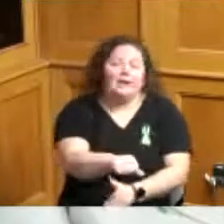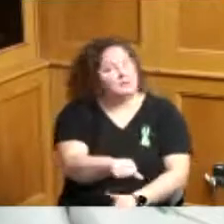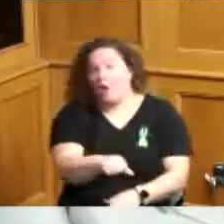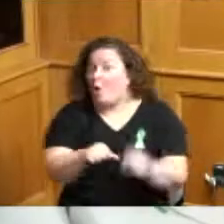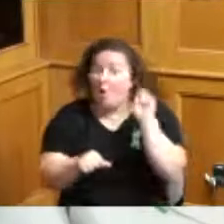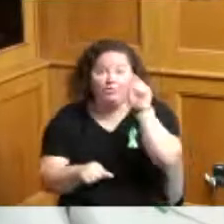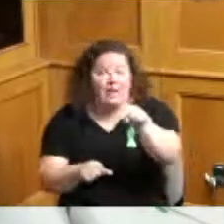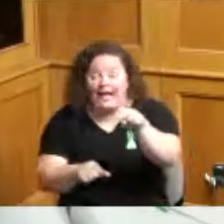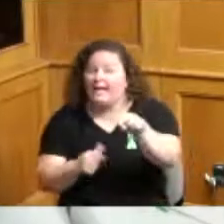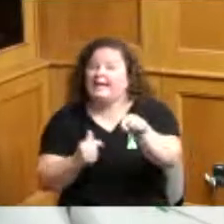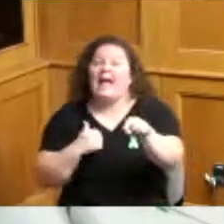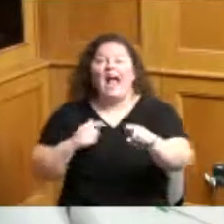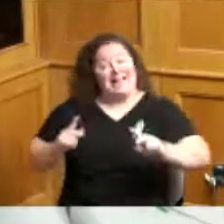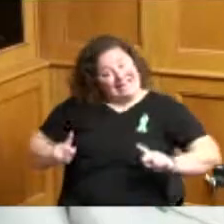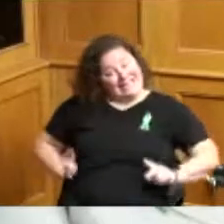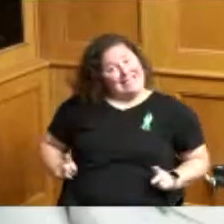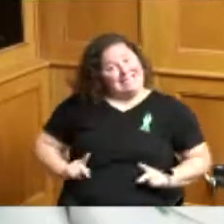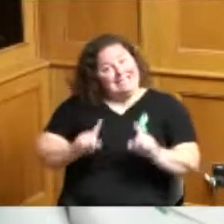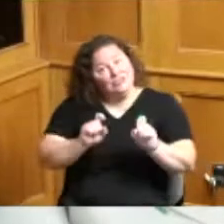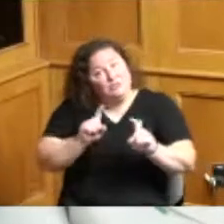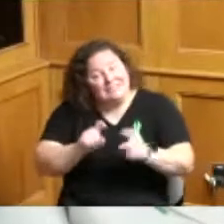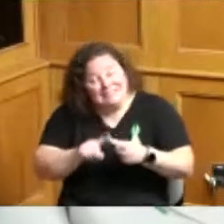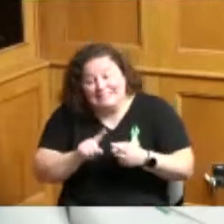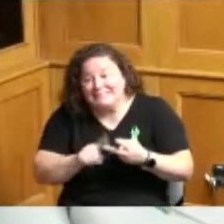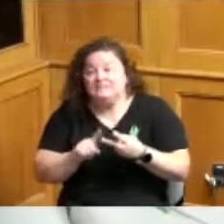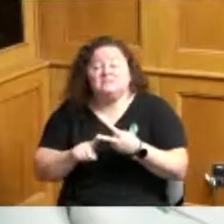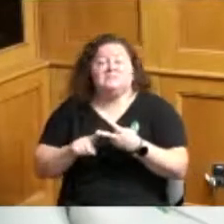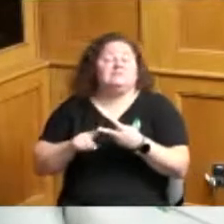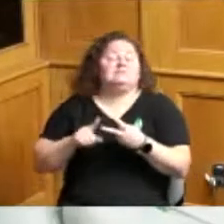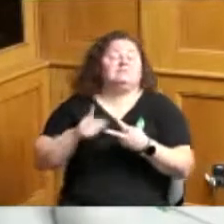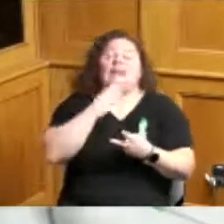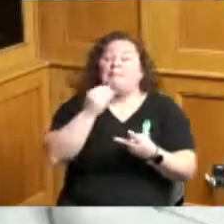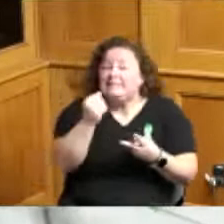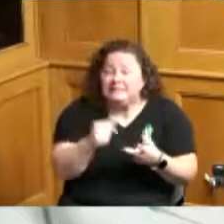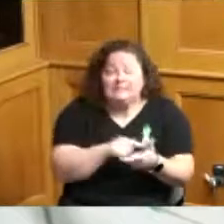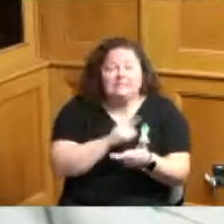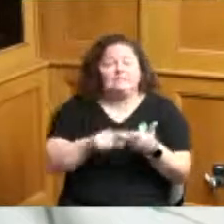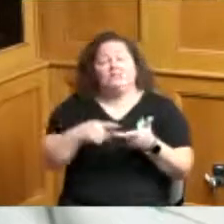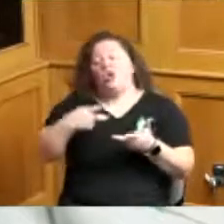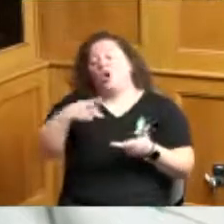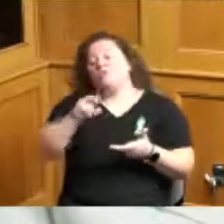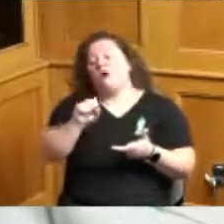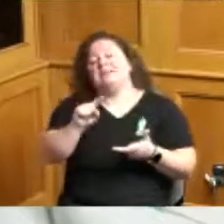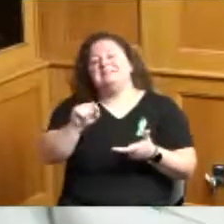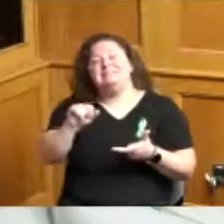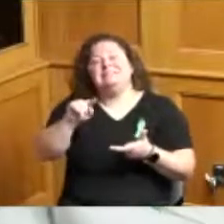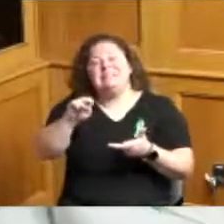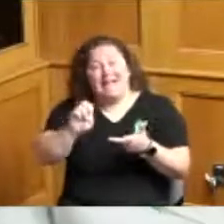kidney screenings diabetes screenings prostate screenings this was all on the spot